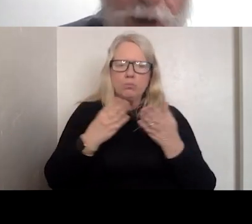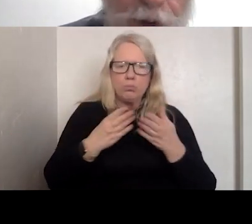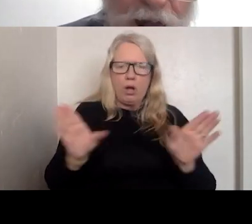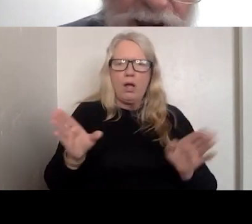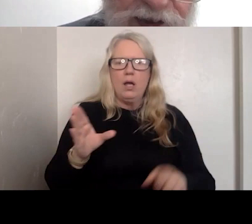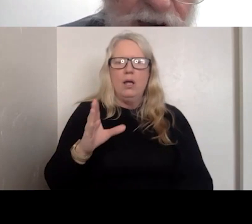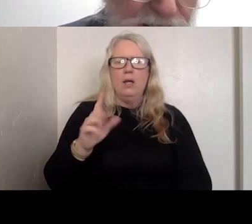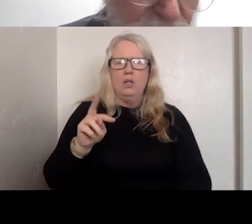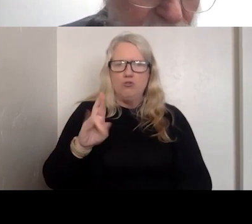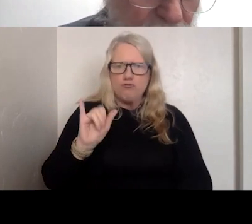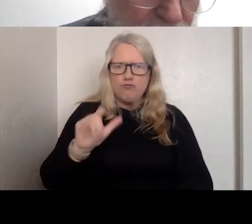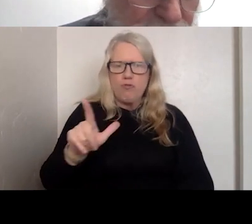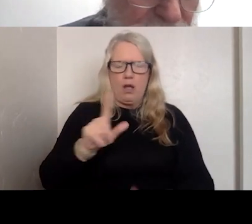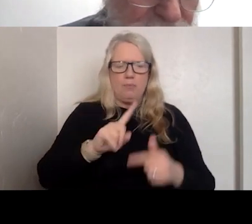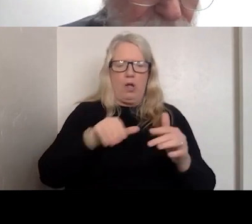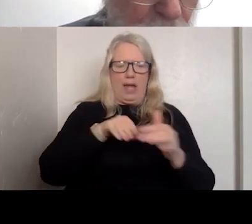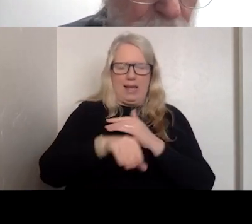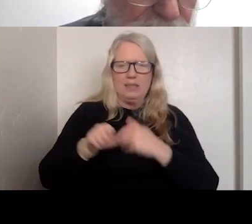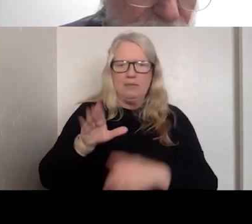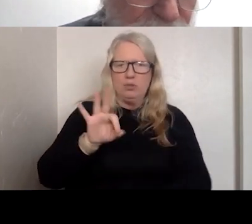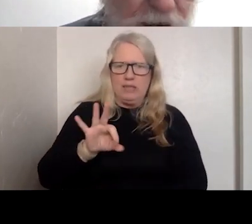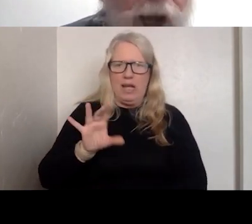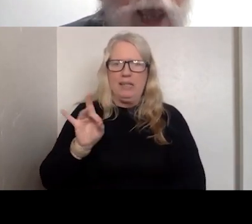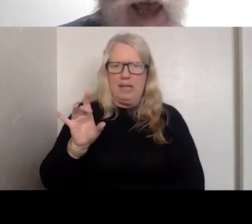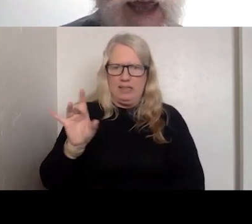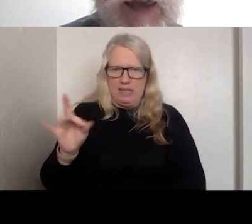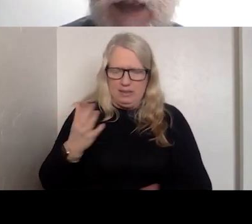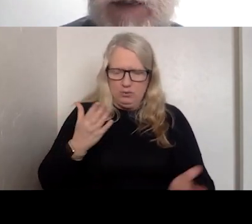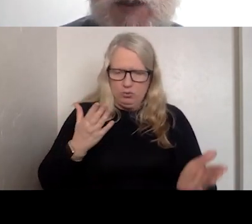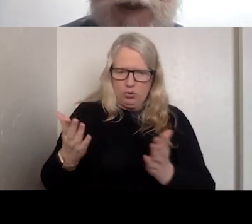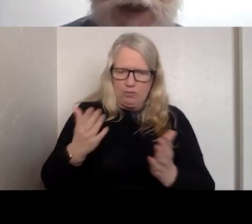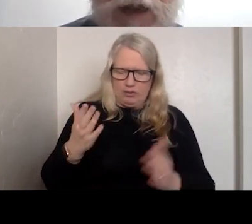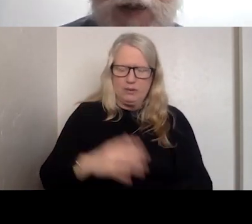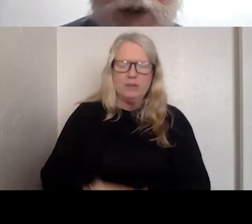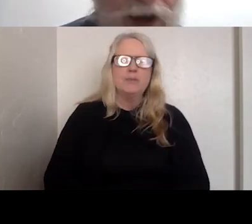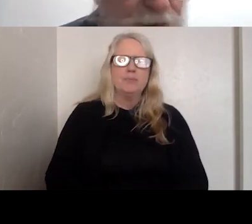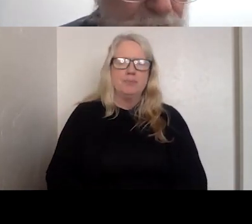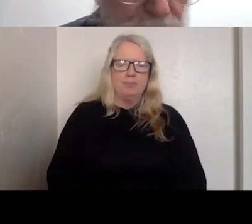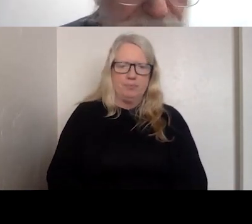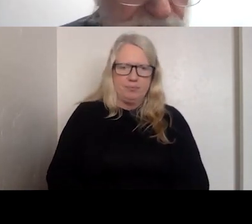TRIBAL ACCESS TO 988 SERVICES. SANDY SCHNIEDER MADE